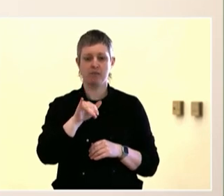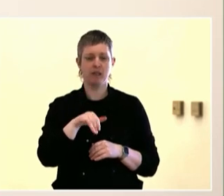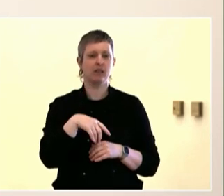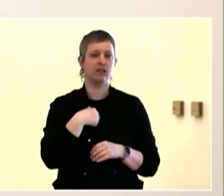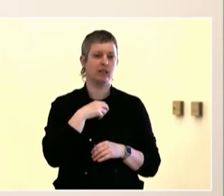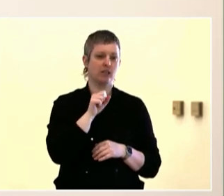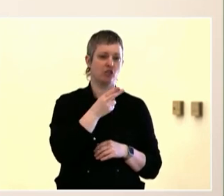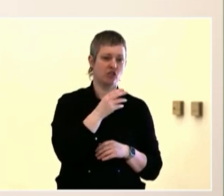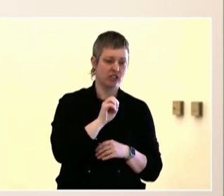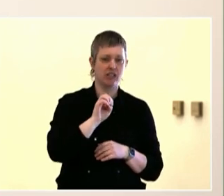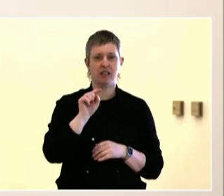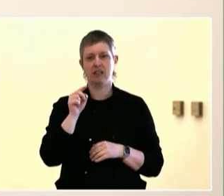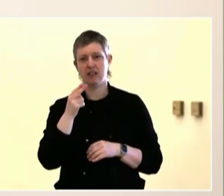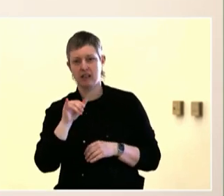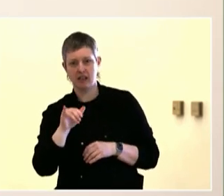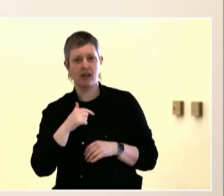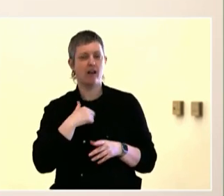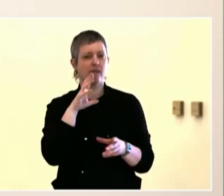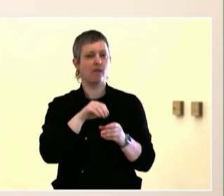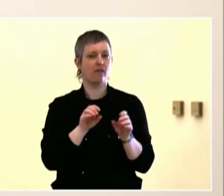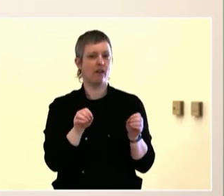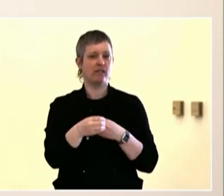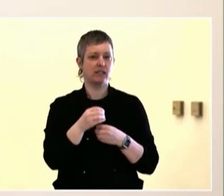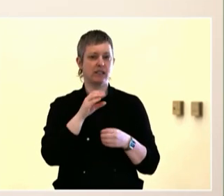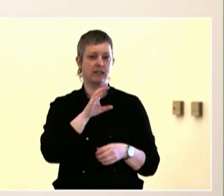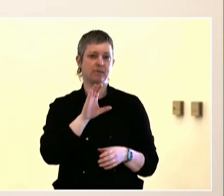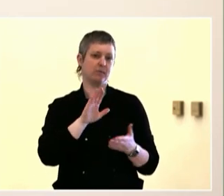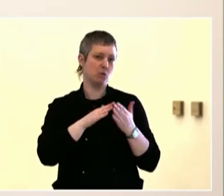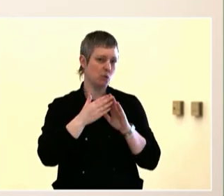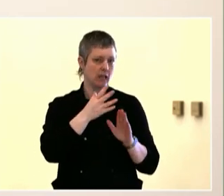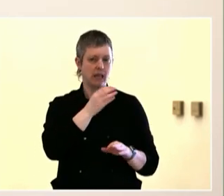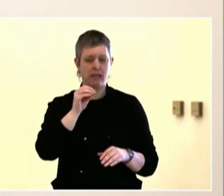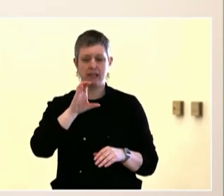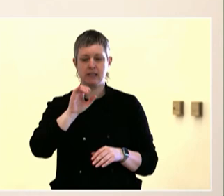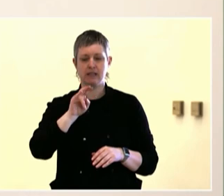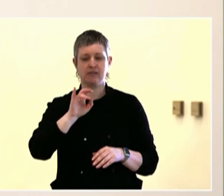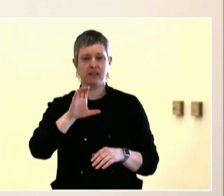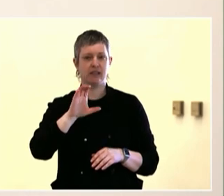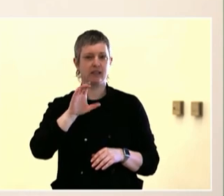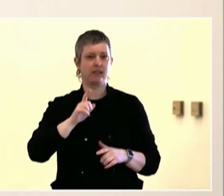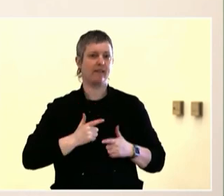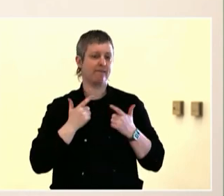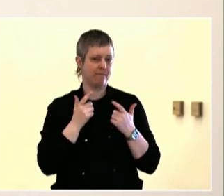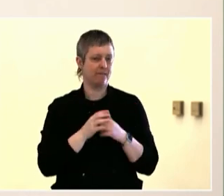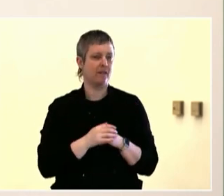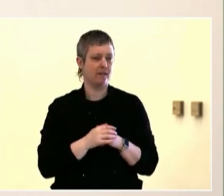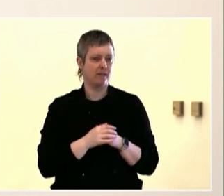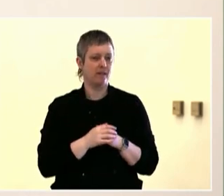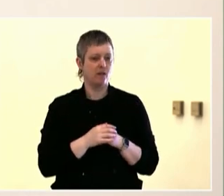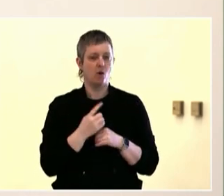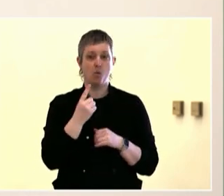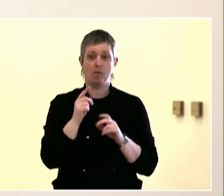Okay. If you can hear my voice, clap one time.